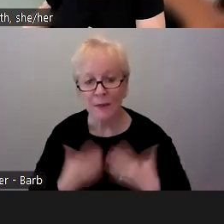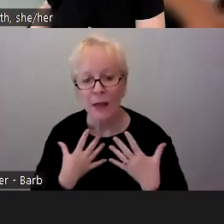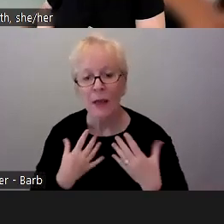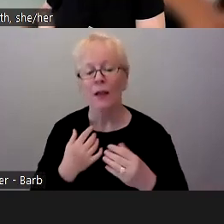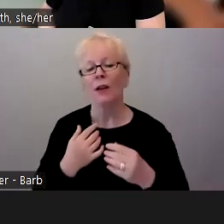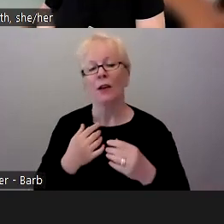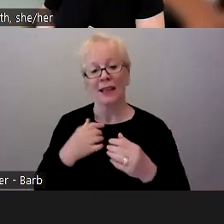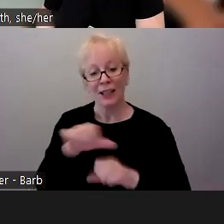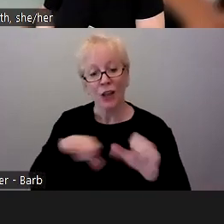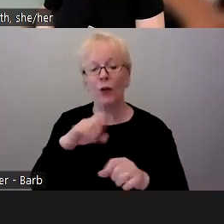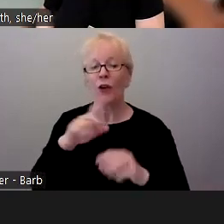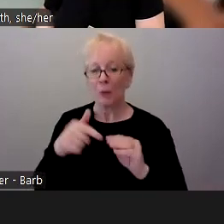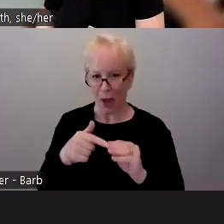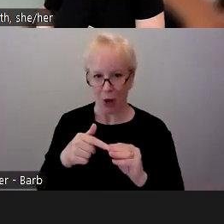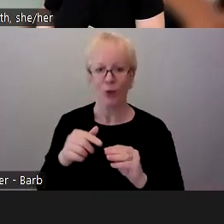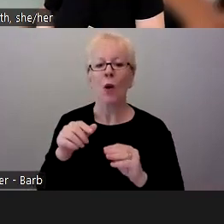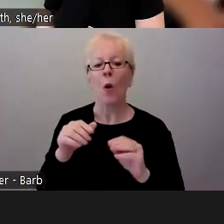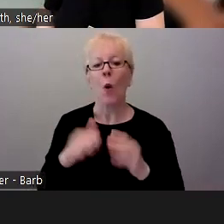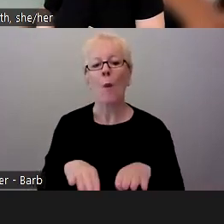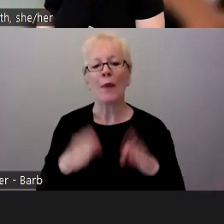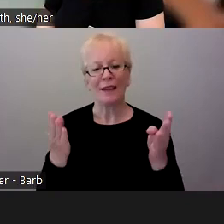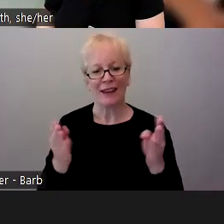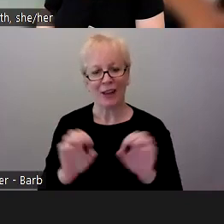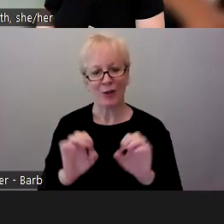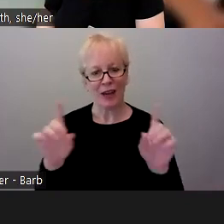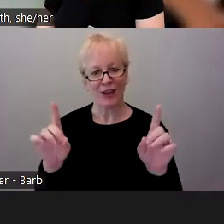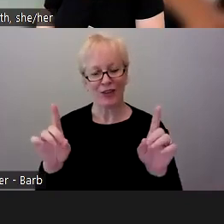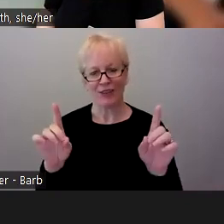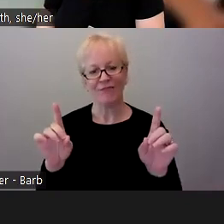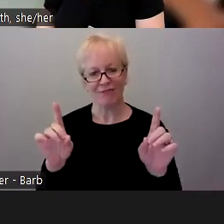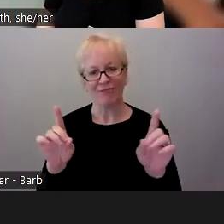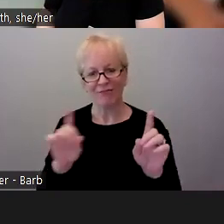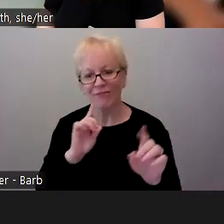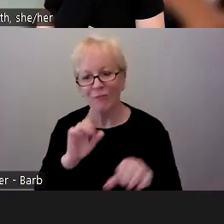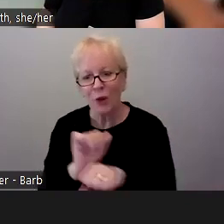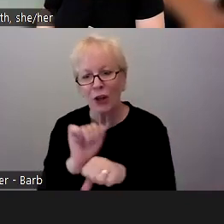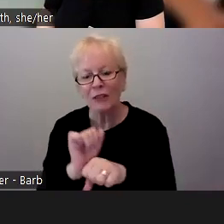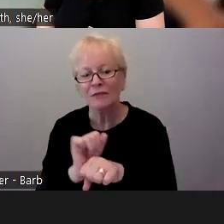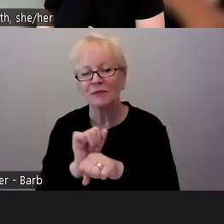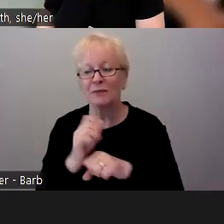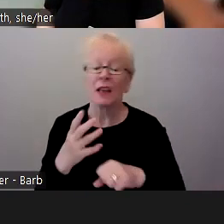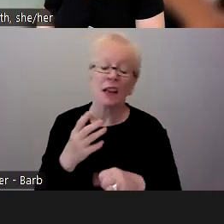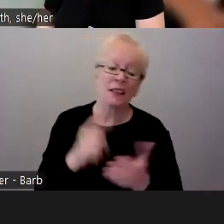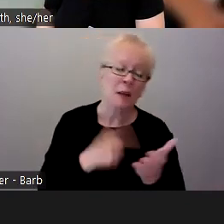and occasionally commiserate, as we've heard from past program participants. There's major value in that.